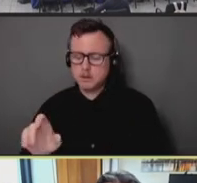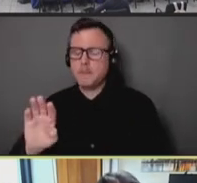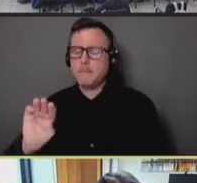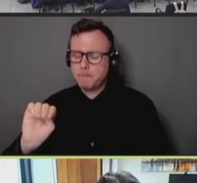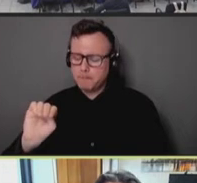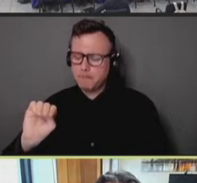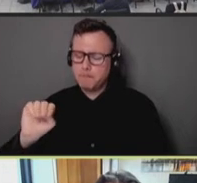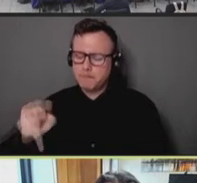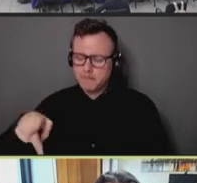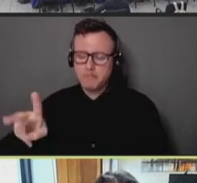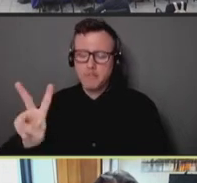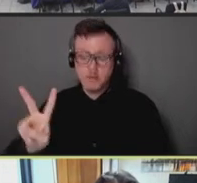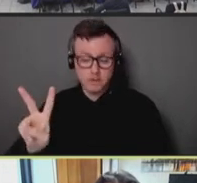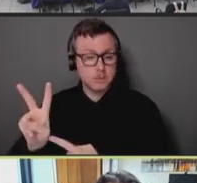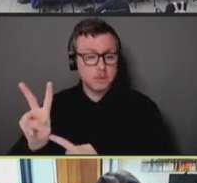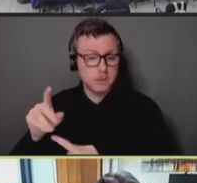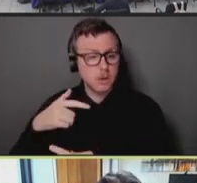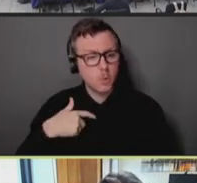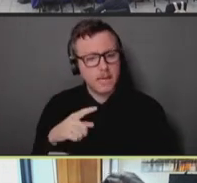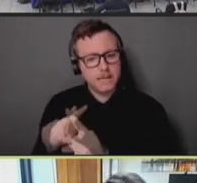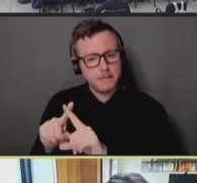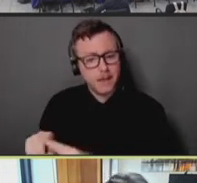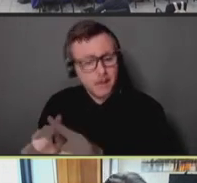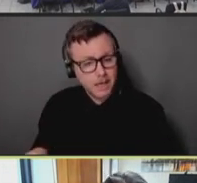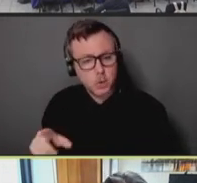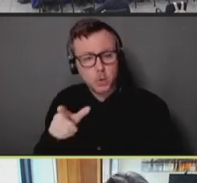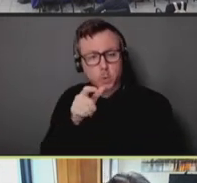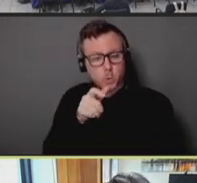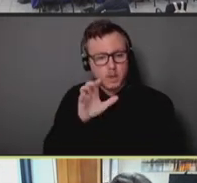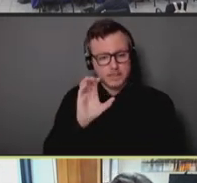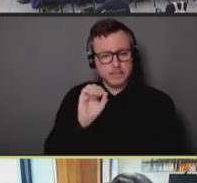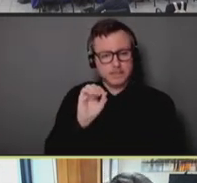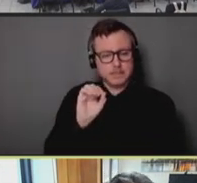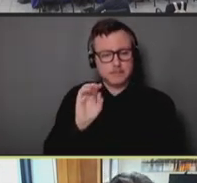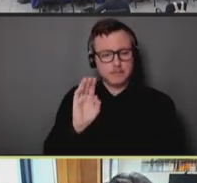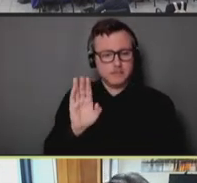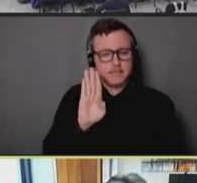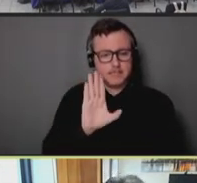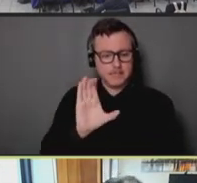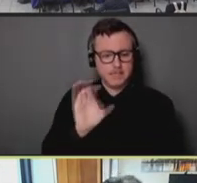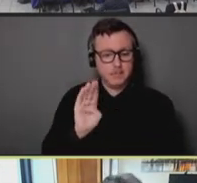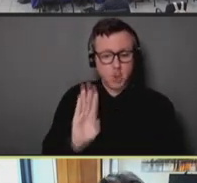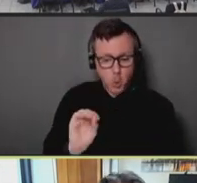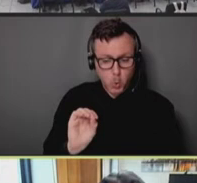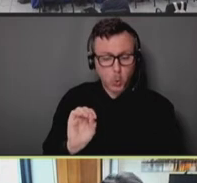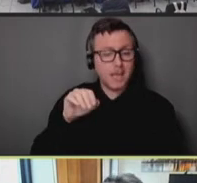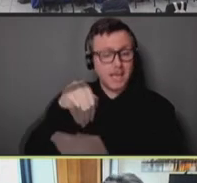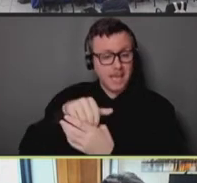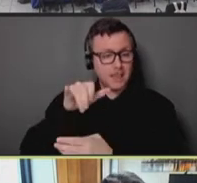to lean on our community-based partnerships in those zip codes, in order to bring LGBQ,